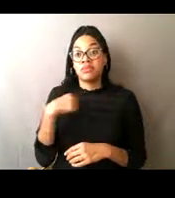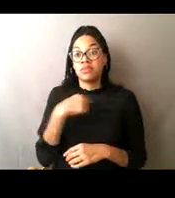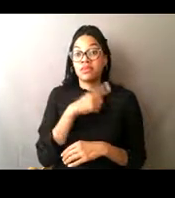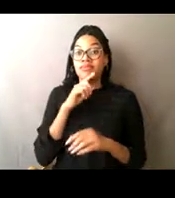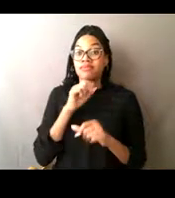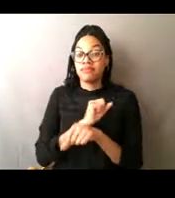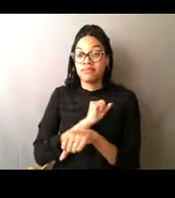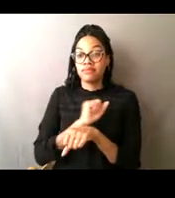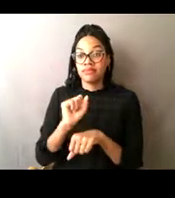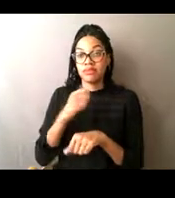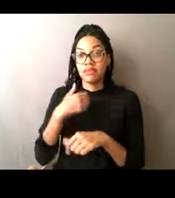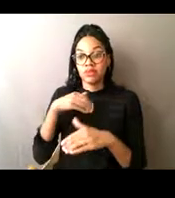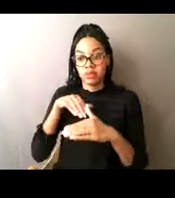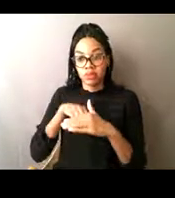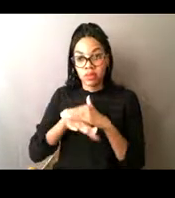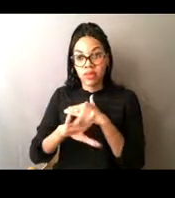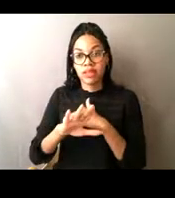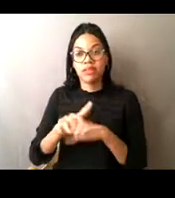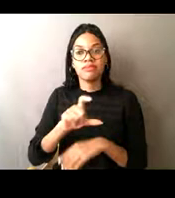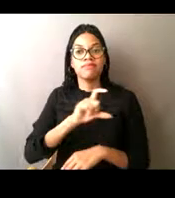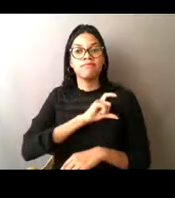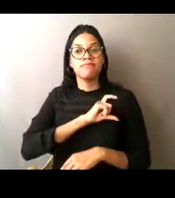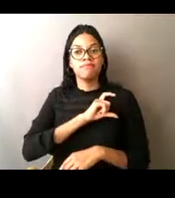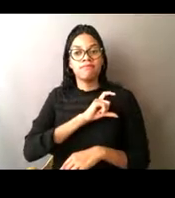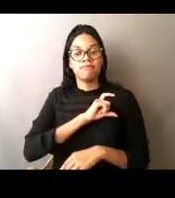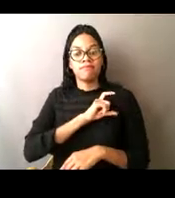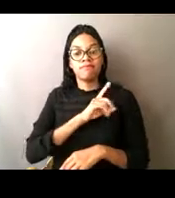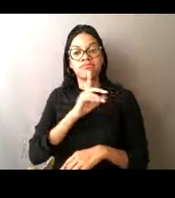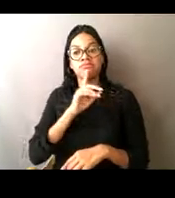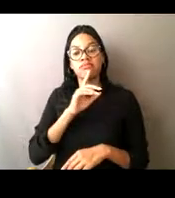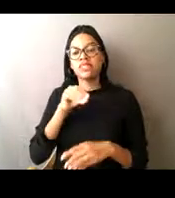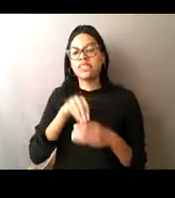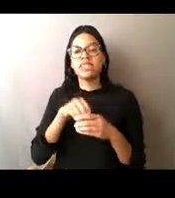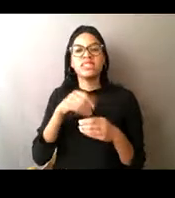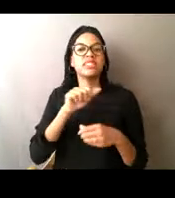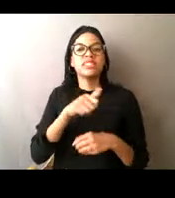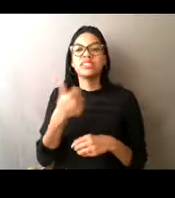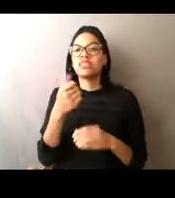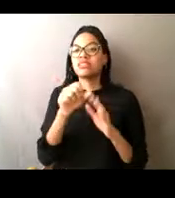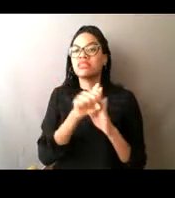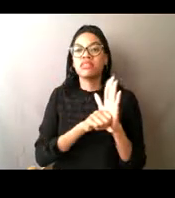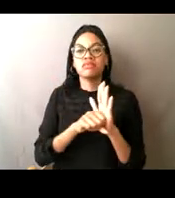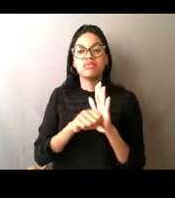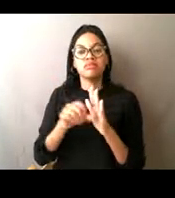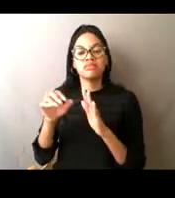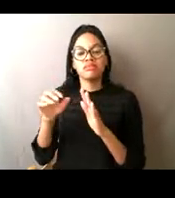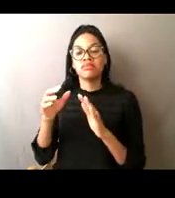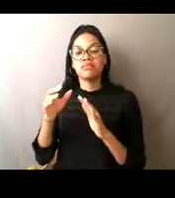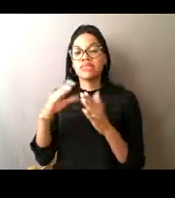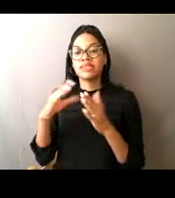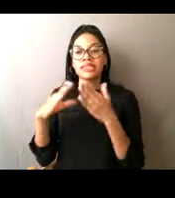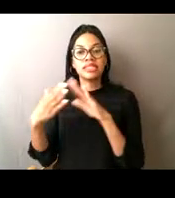in a city or a state and investigate it as a crime, which it is a crime and it was a crime.